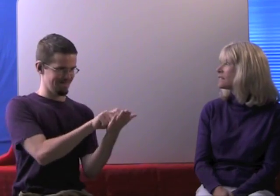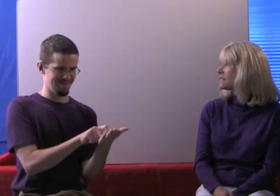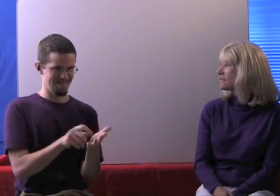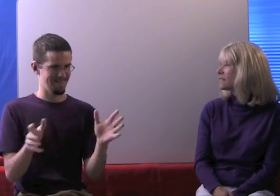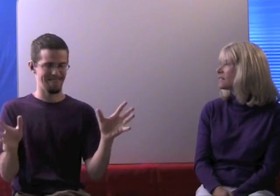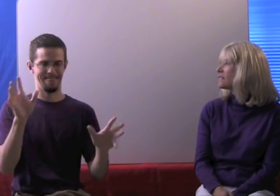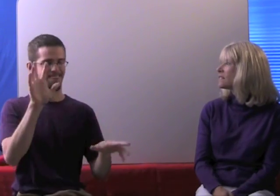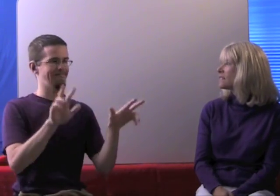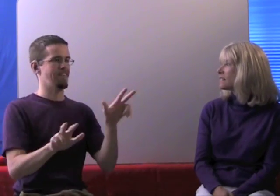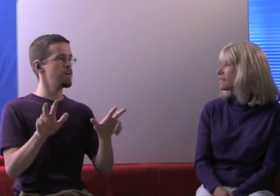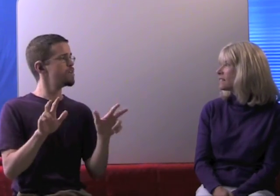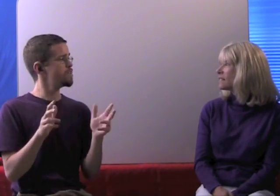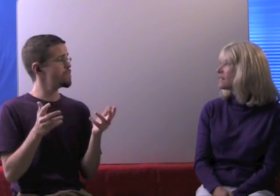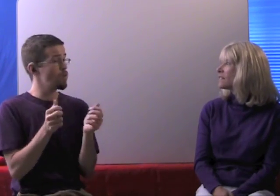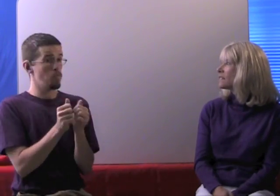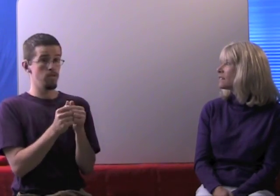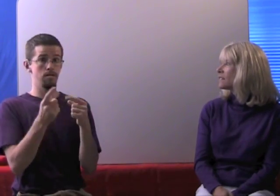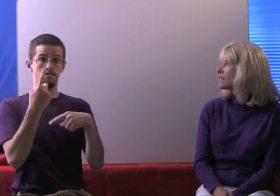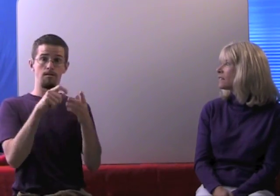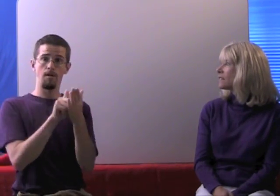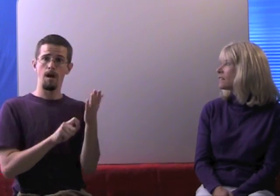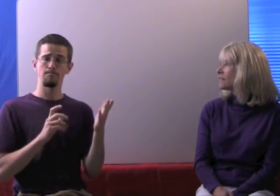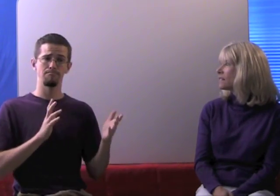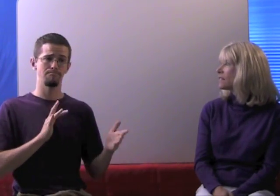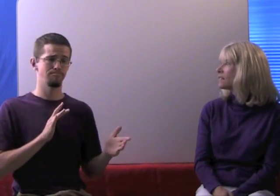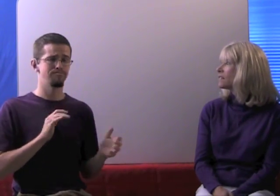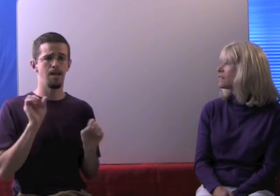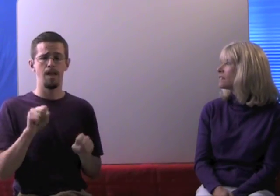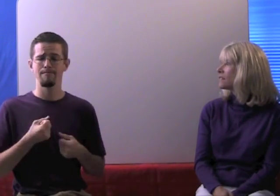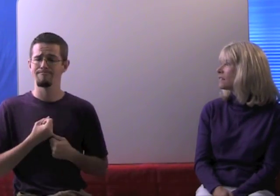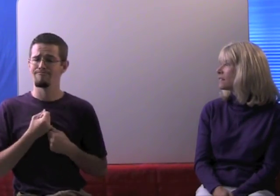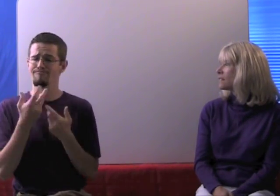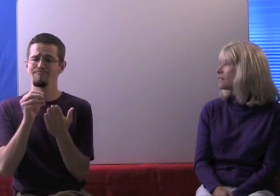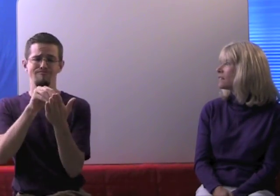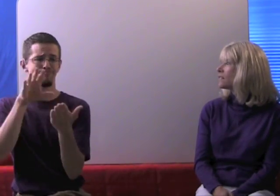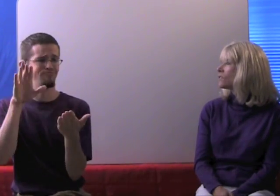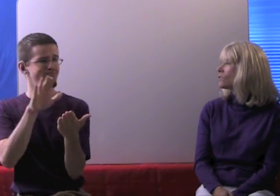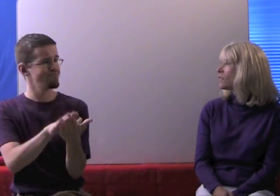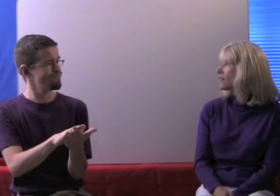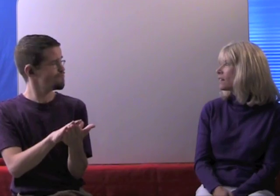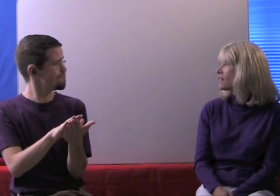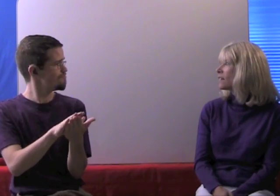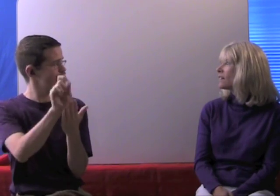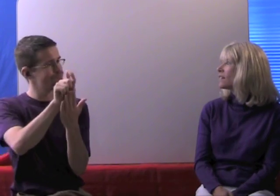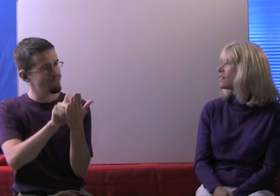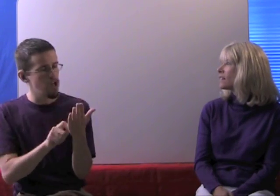a chance to fully develop my thought in ASL. That wasn't the case with SignWriting.